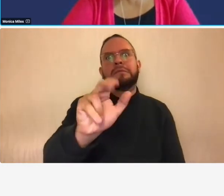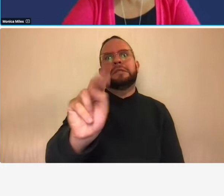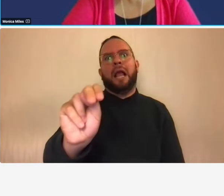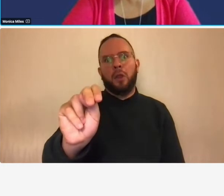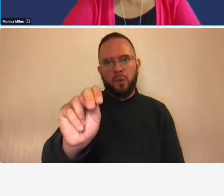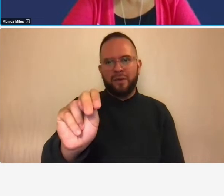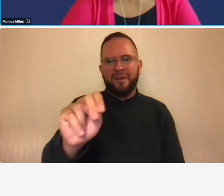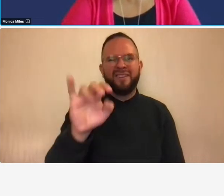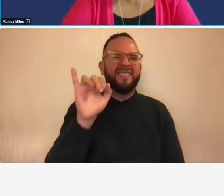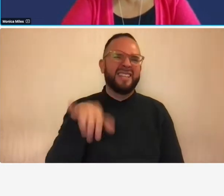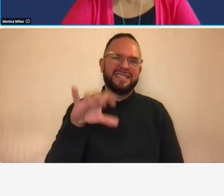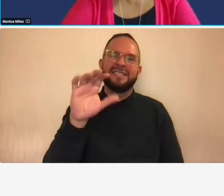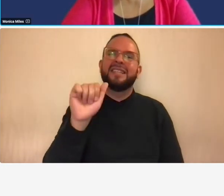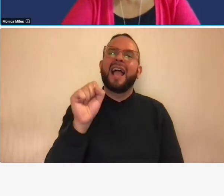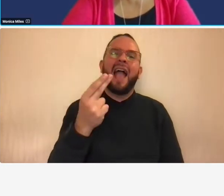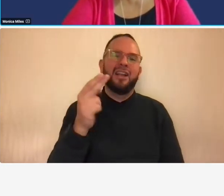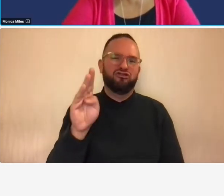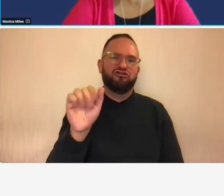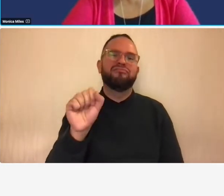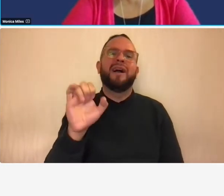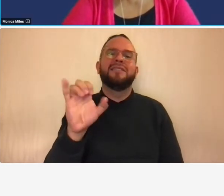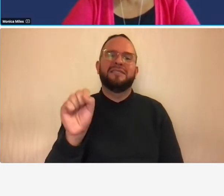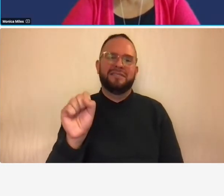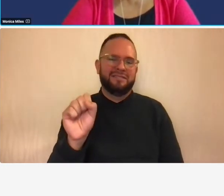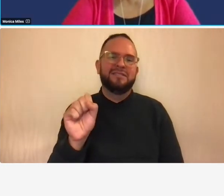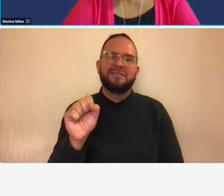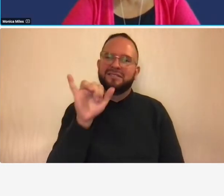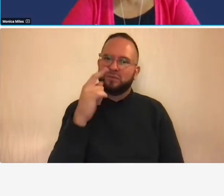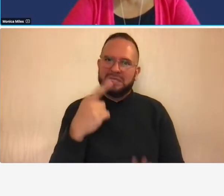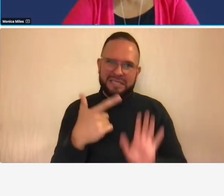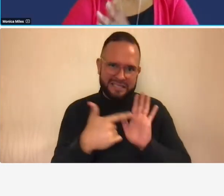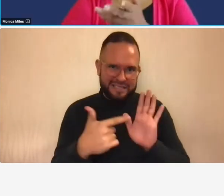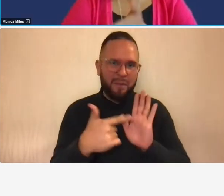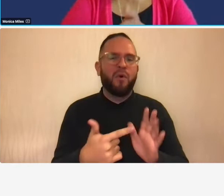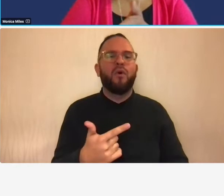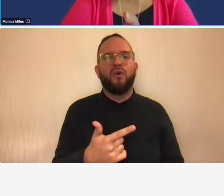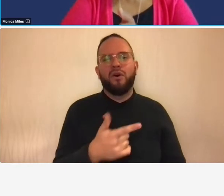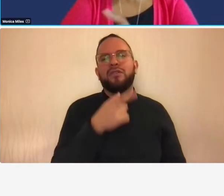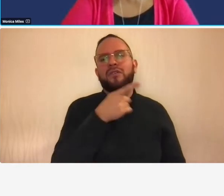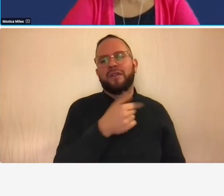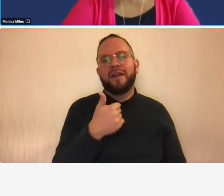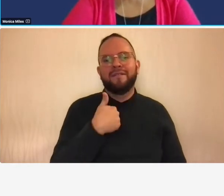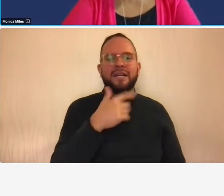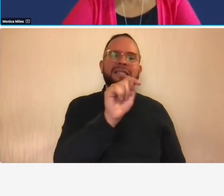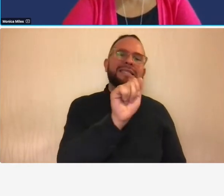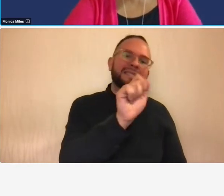that's an example of a cash basis um company that operates on a tax basis or cash basis so that's